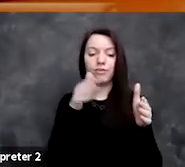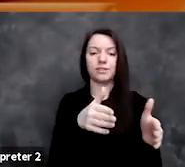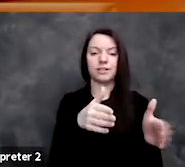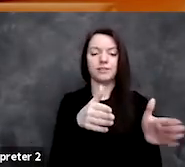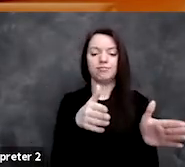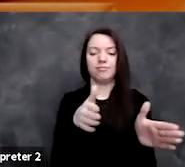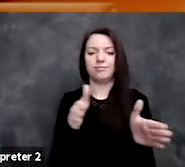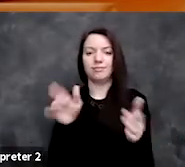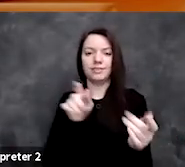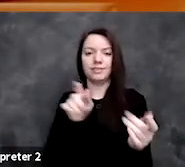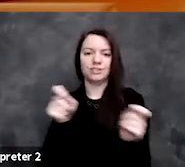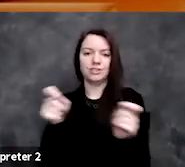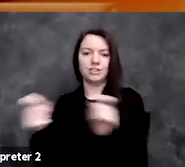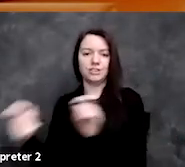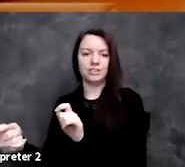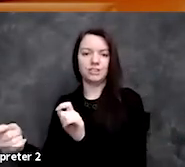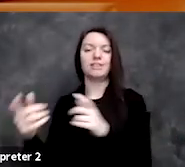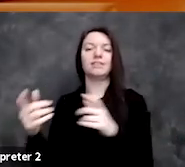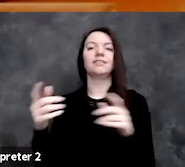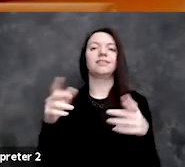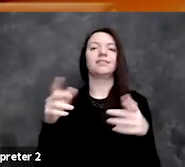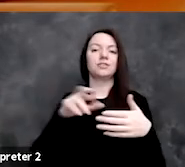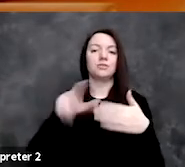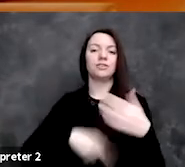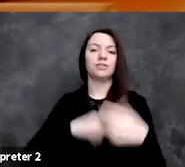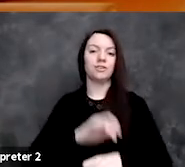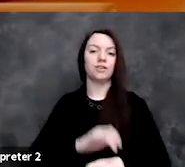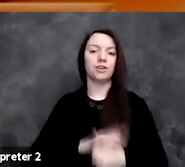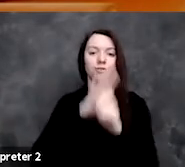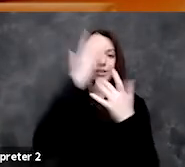as a result of the COVID-19 pandemic?".